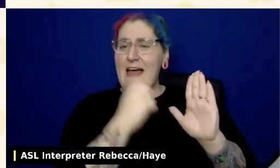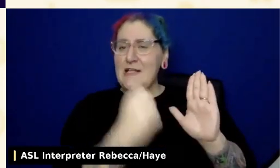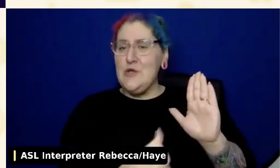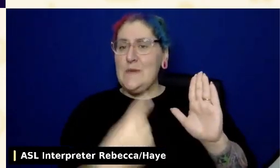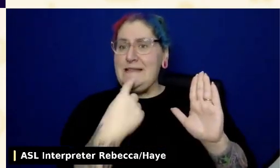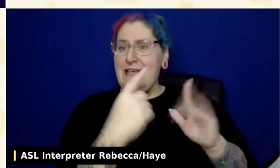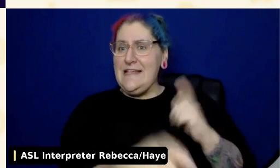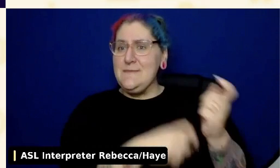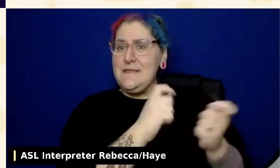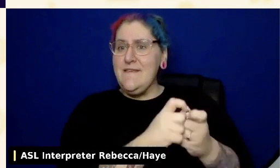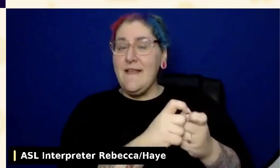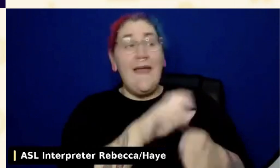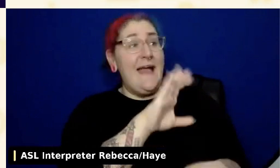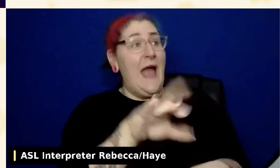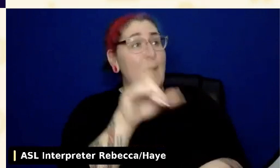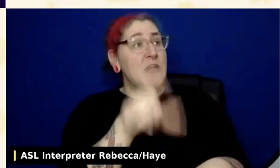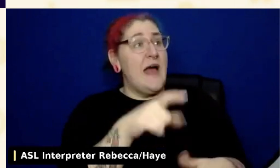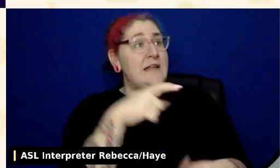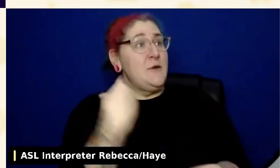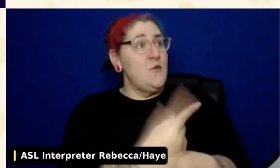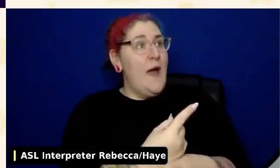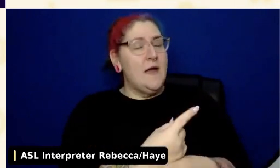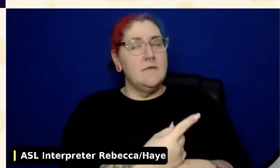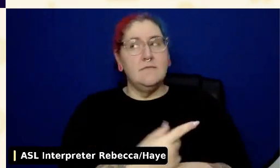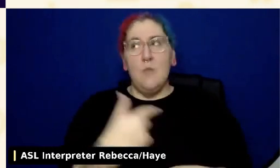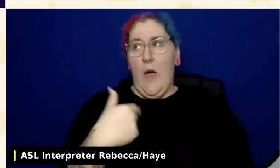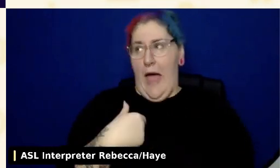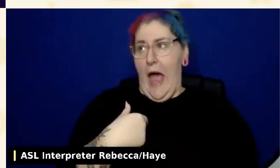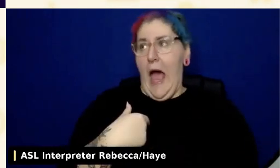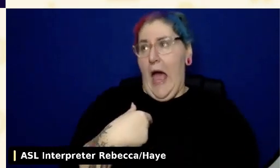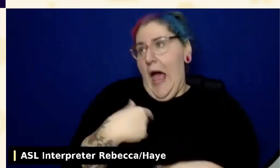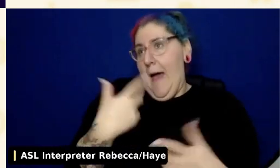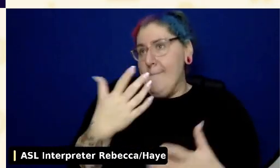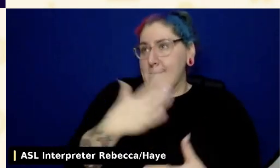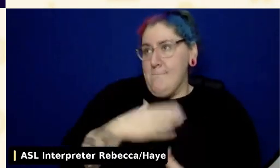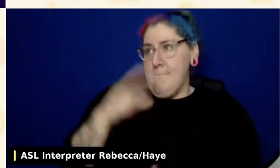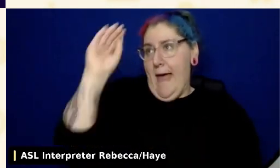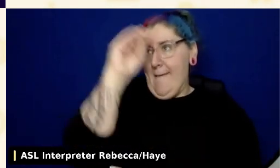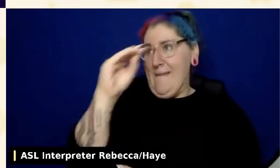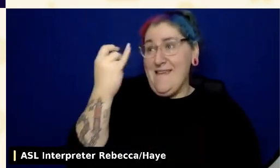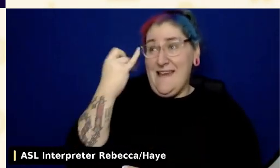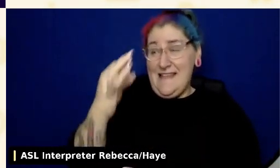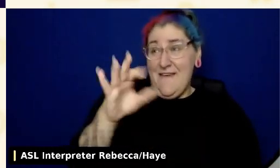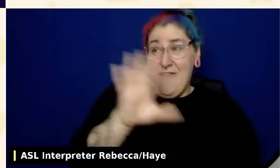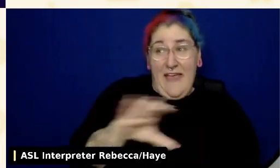then it isn't a caption. The definition of a caption in HTML5 is, a transcription